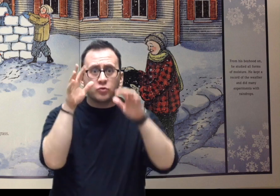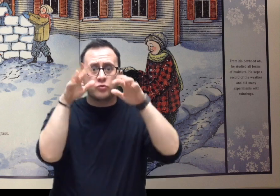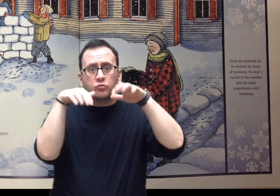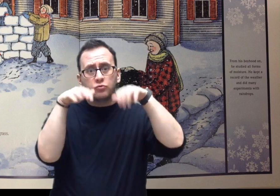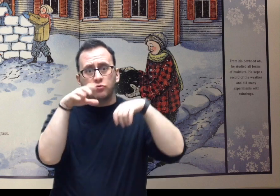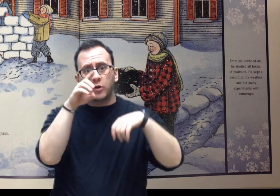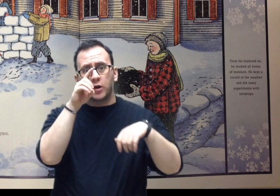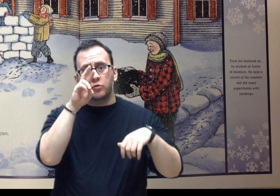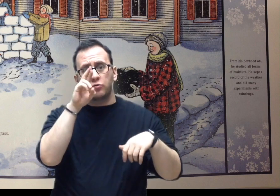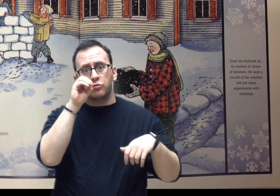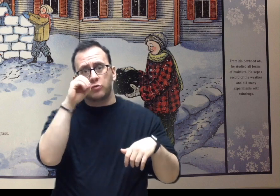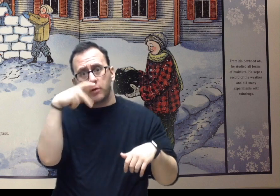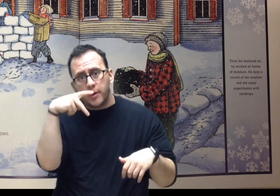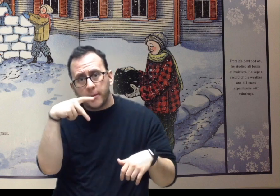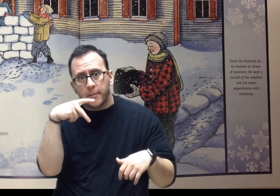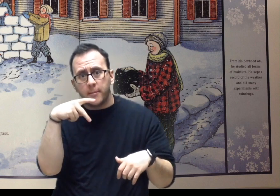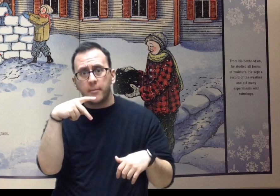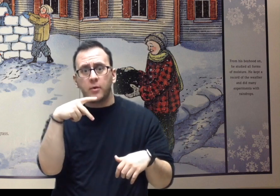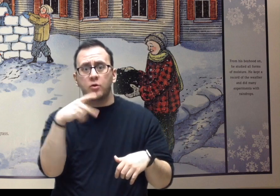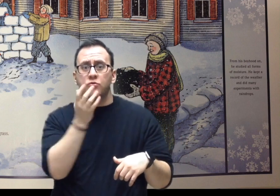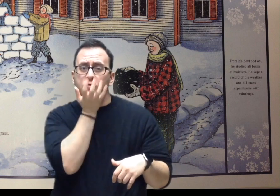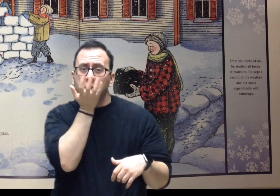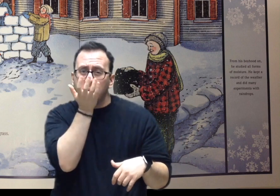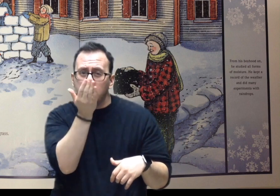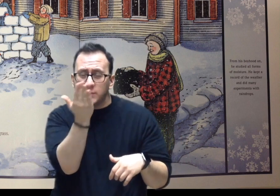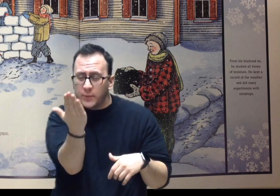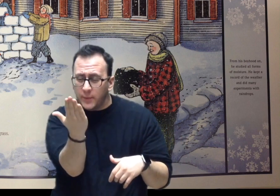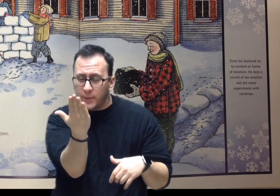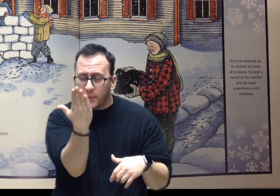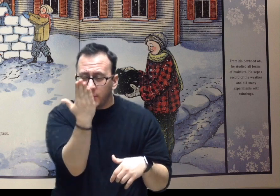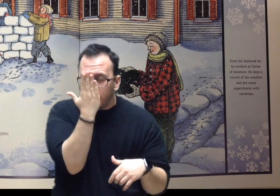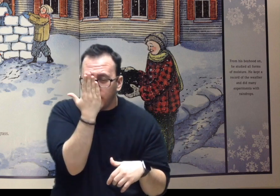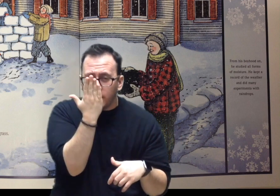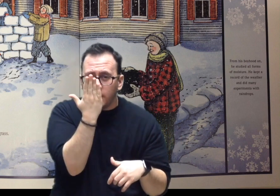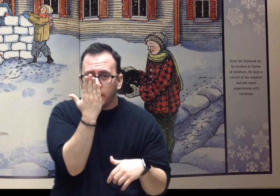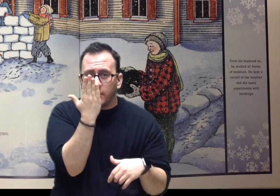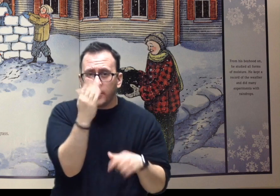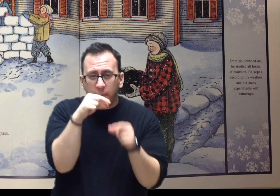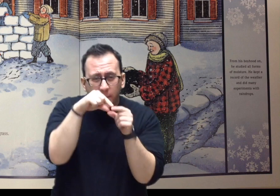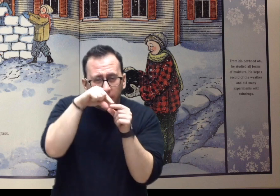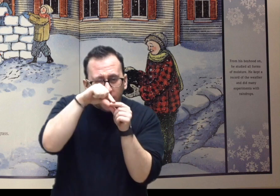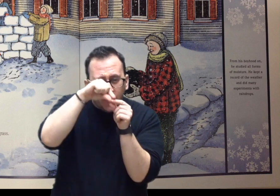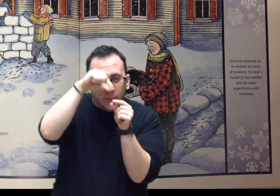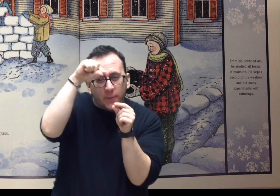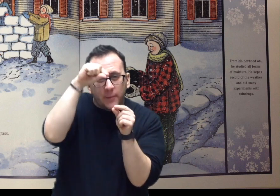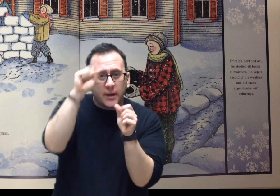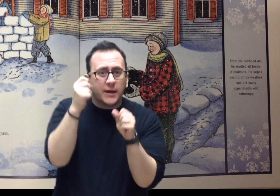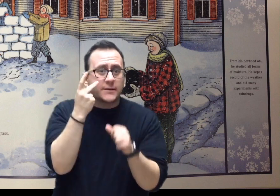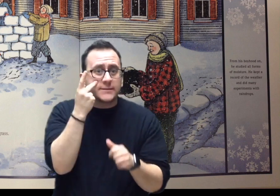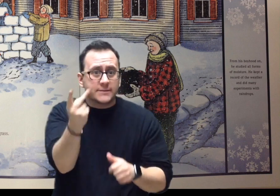Best of all, he used it to look at snow. While other children built forts and pelted snowballs at roosting crows,